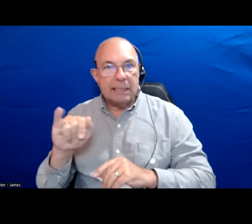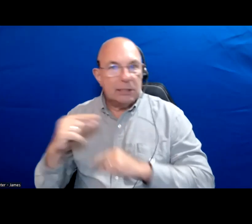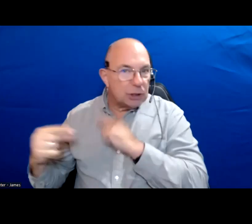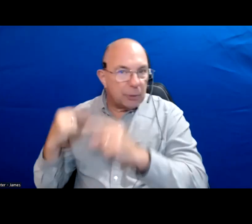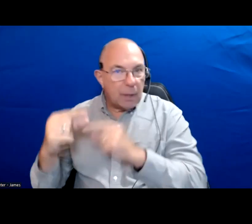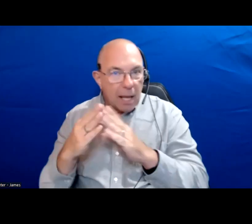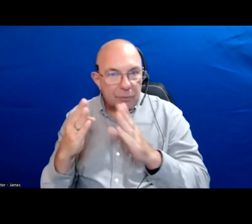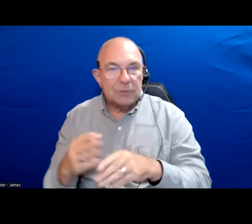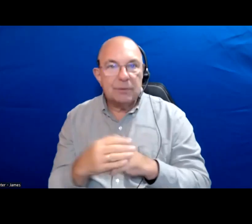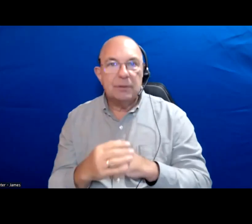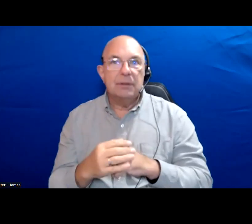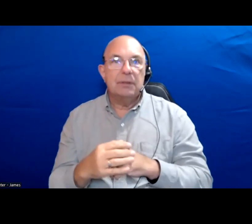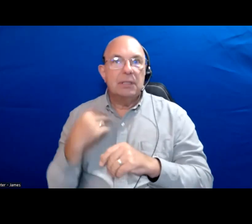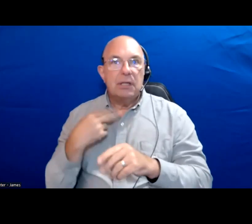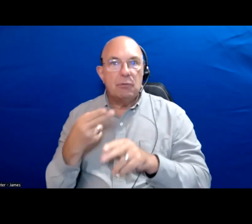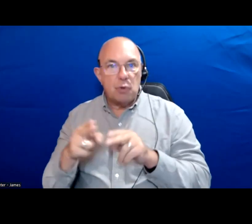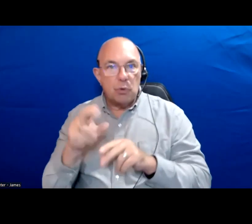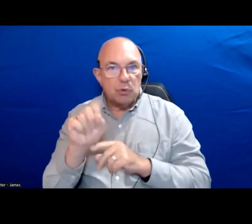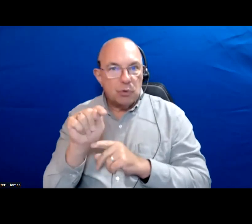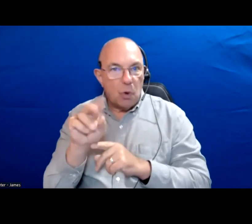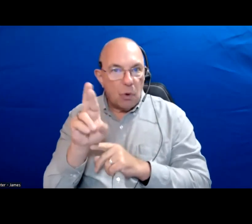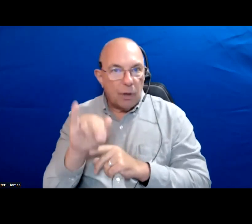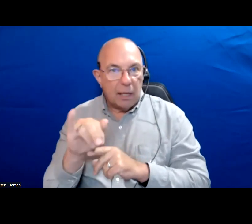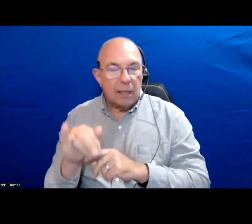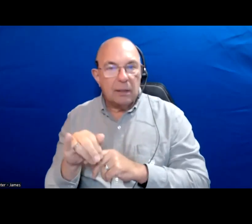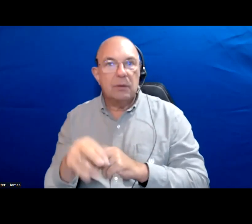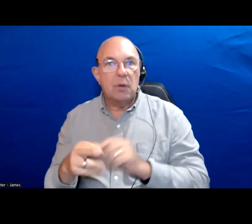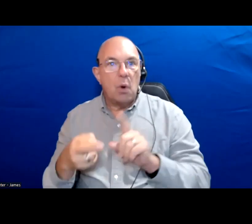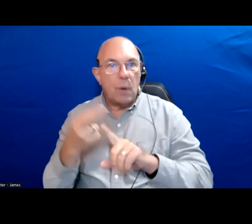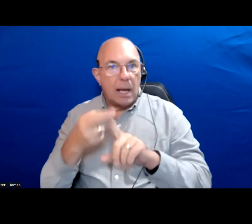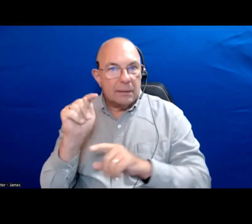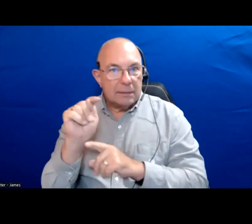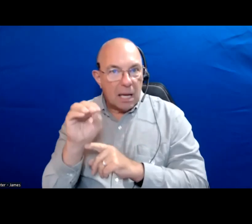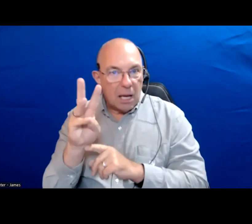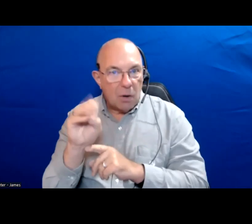That have short story housing large rental towers that have single-family homes.